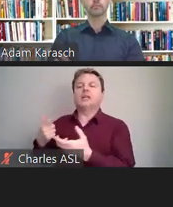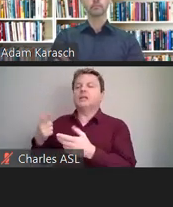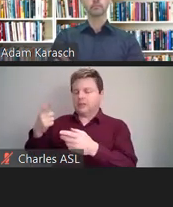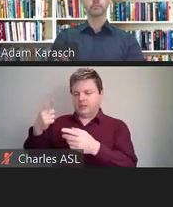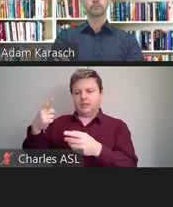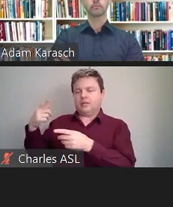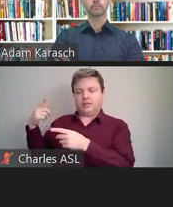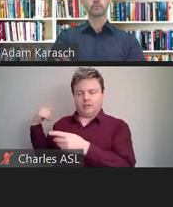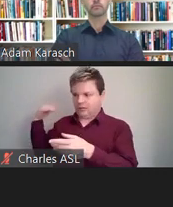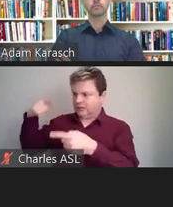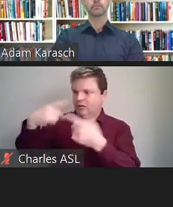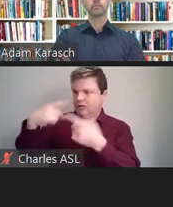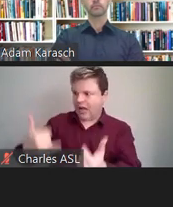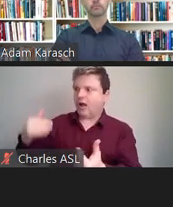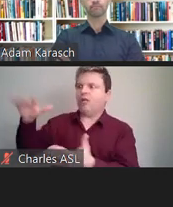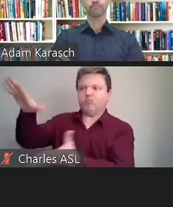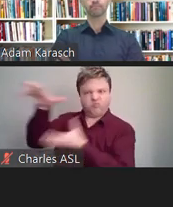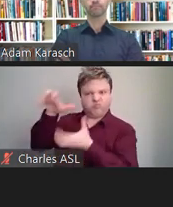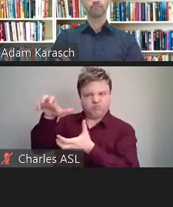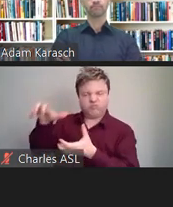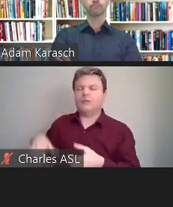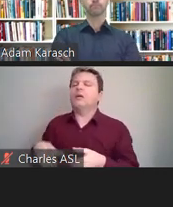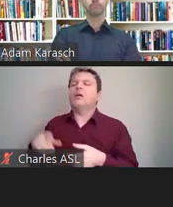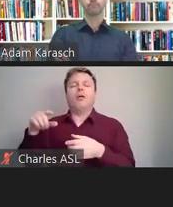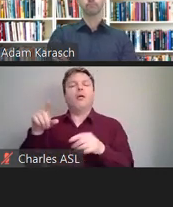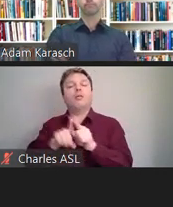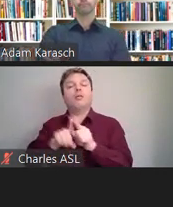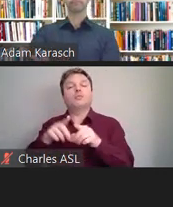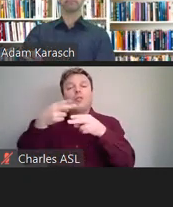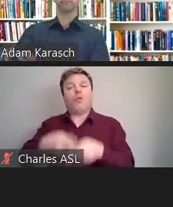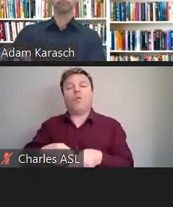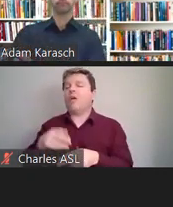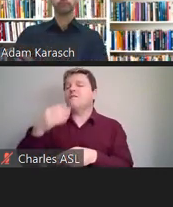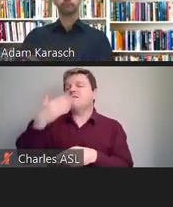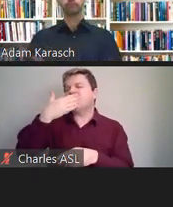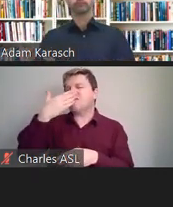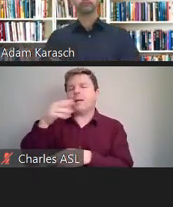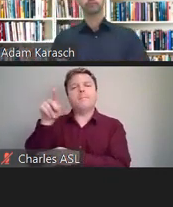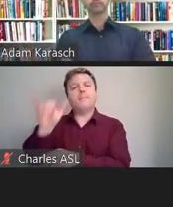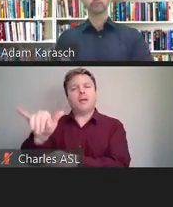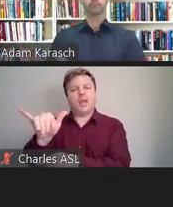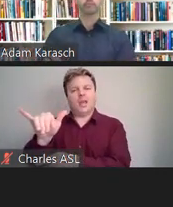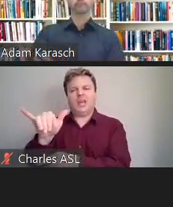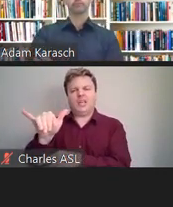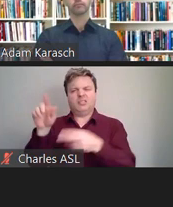They can get front pay, which is compensation from today going